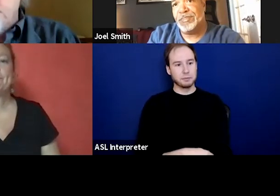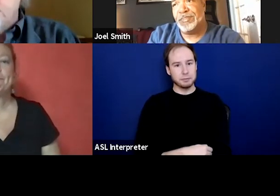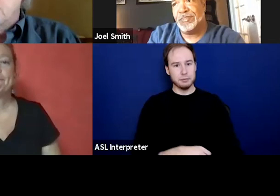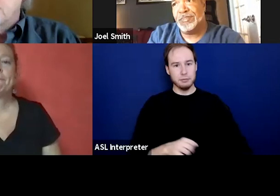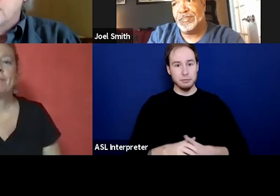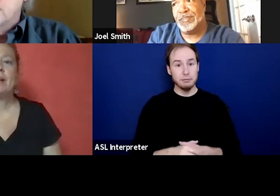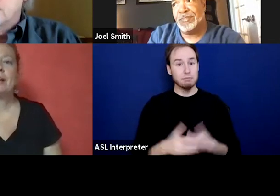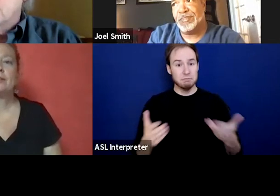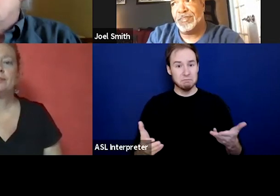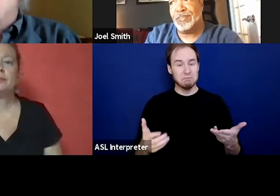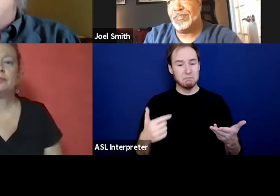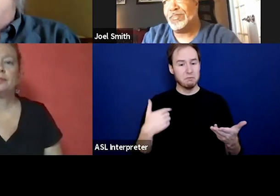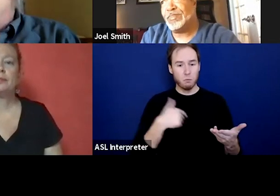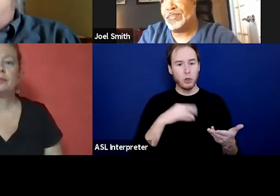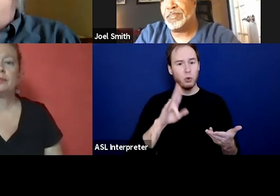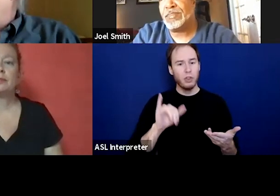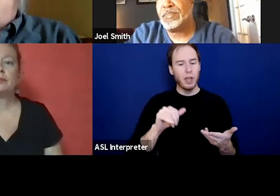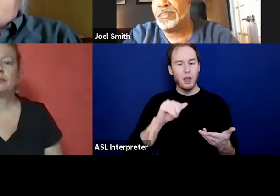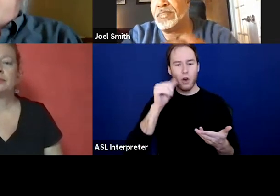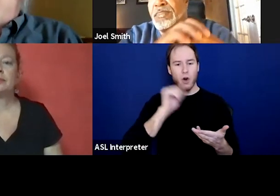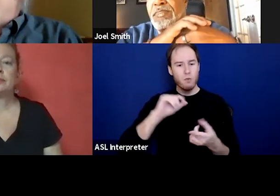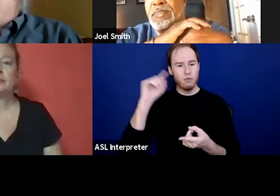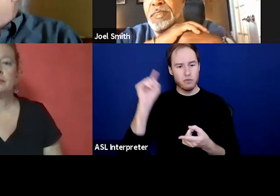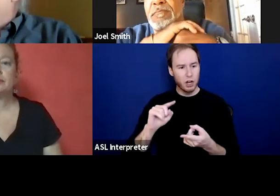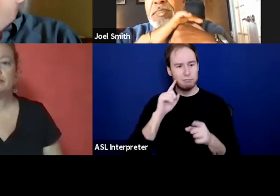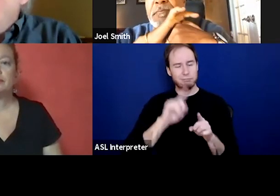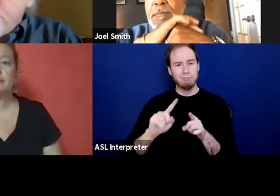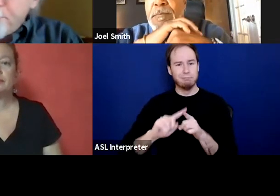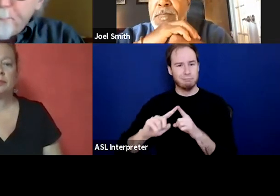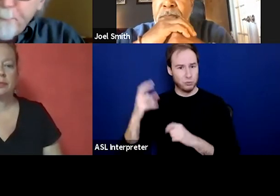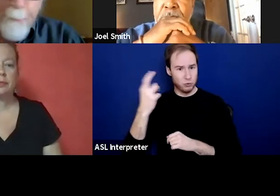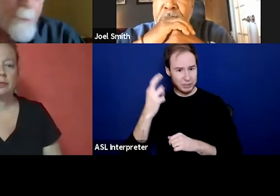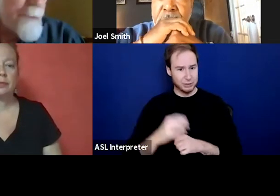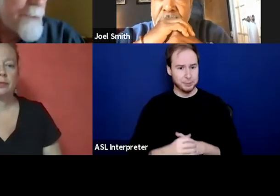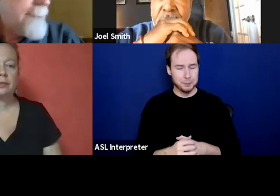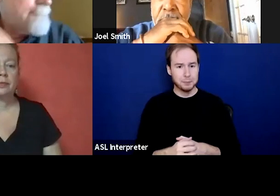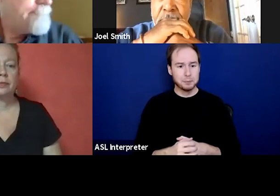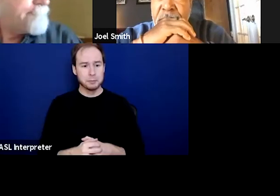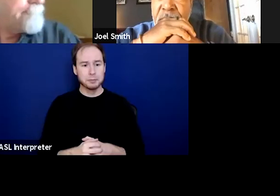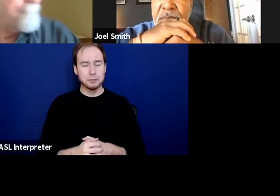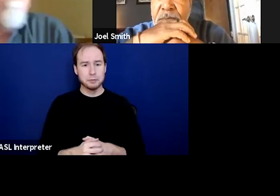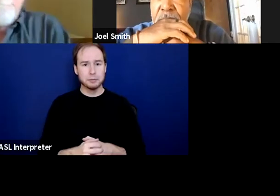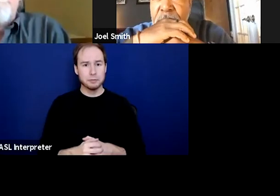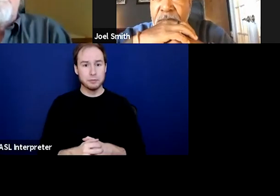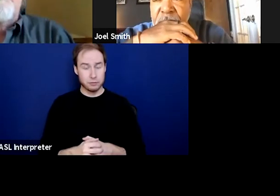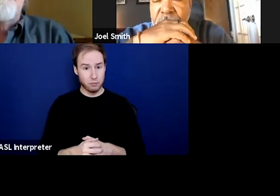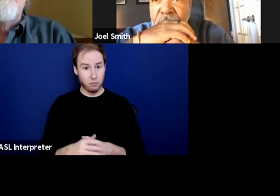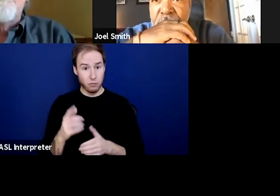We use harm reduction in all kinds of things. And part of the challenge has been